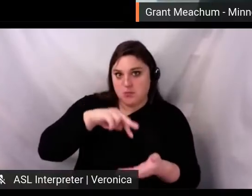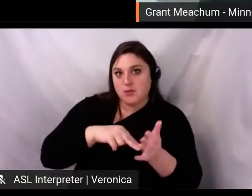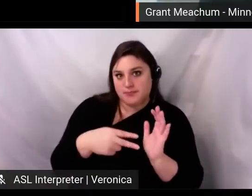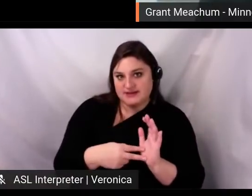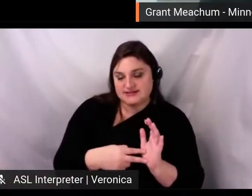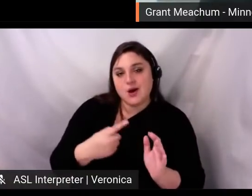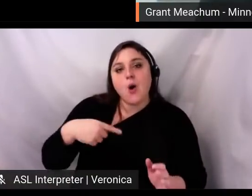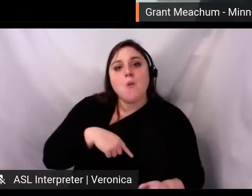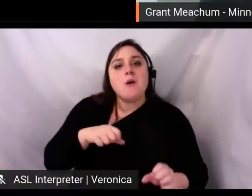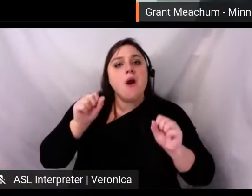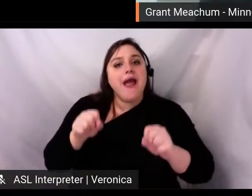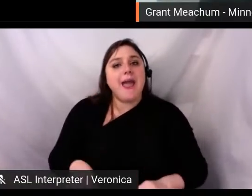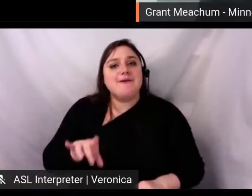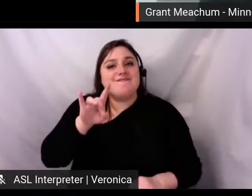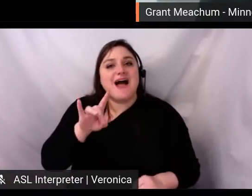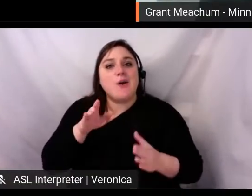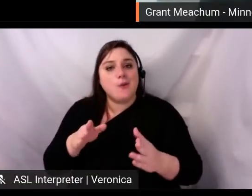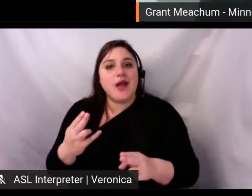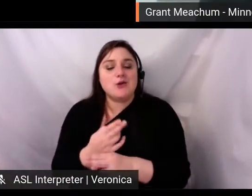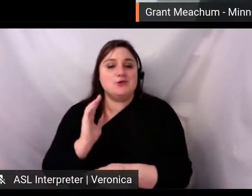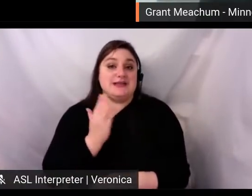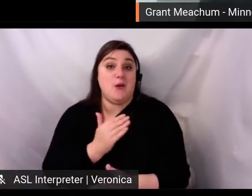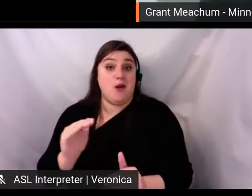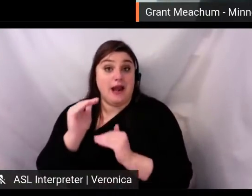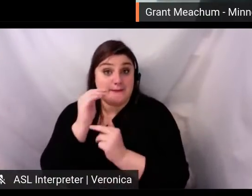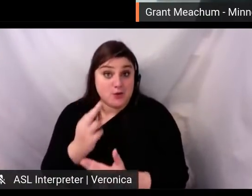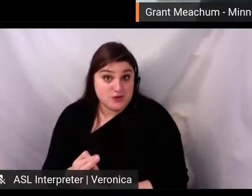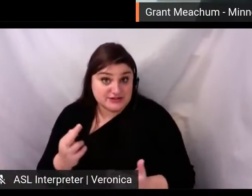our limited resources to create an artistic statement that shows what makes